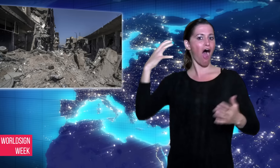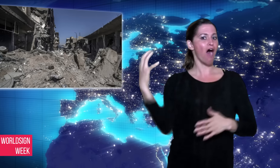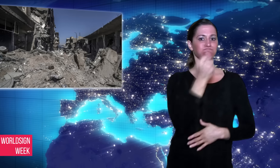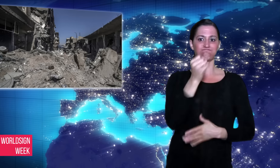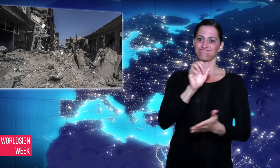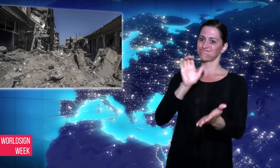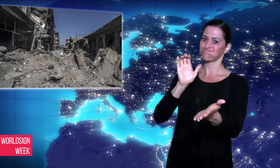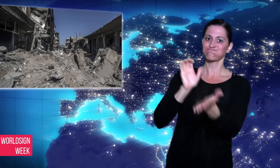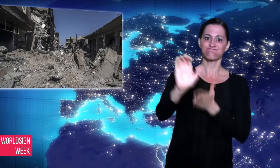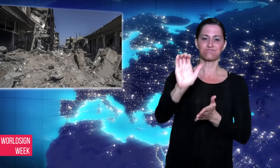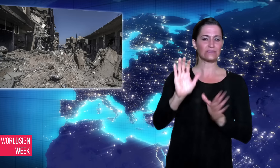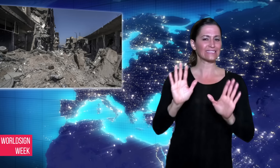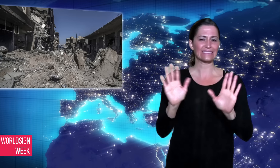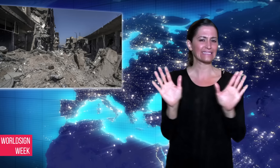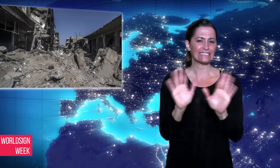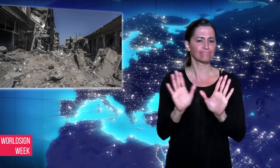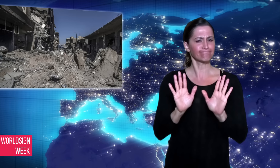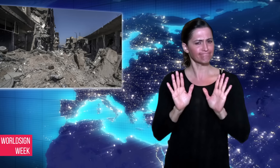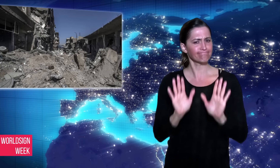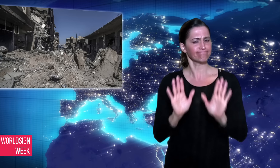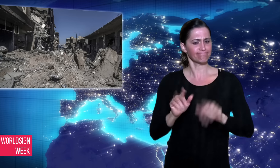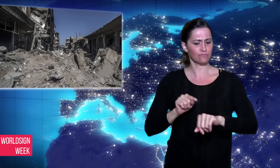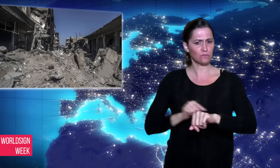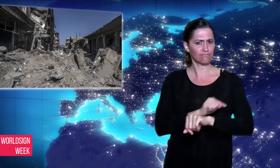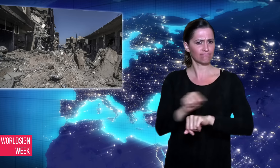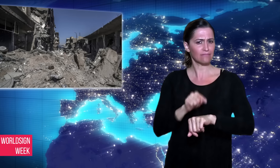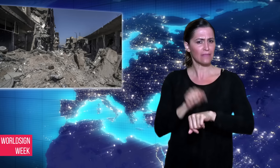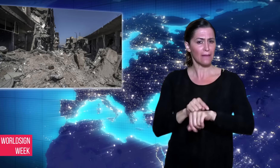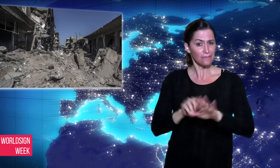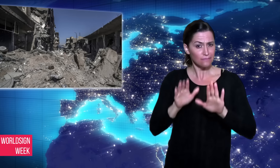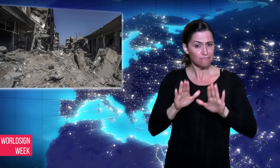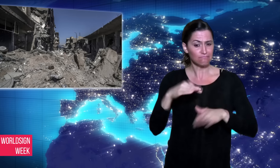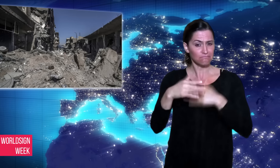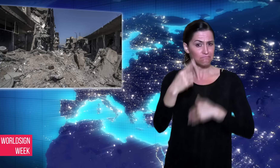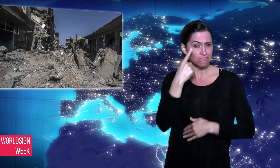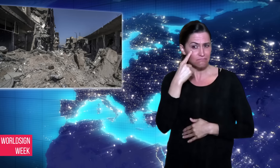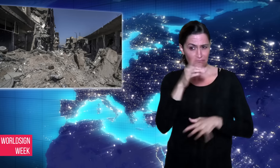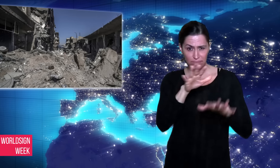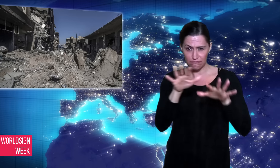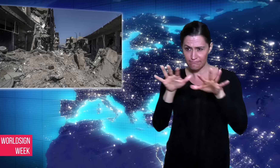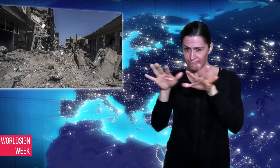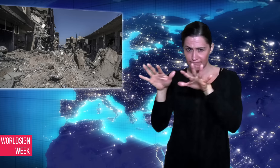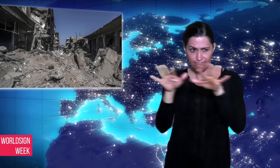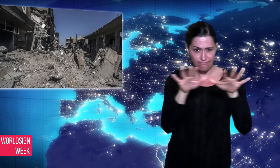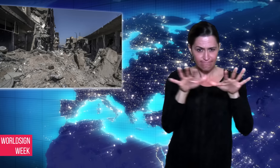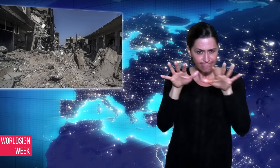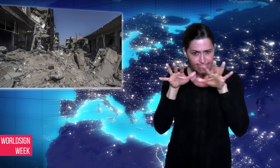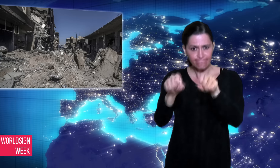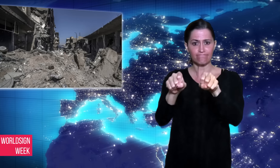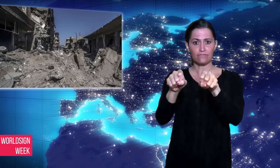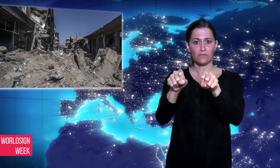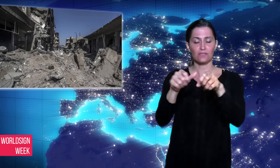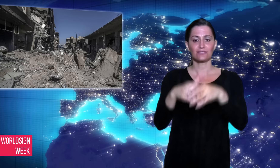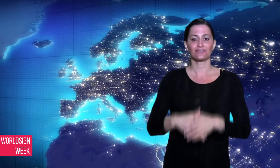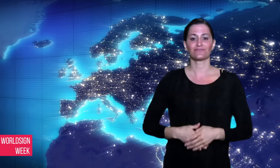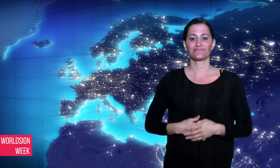is still premature.